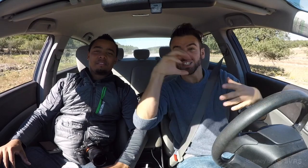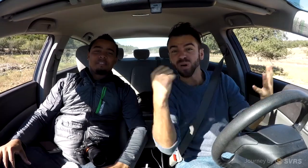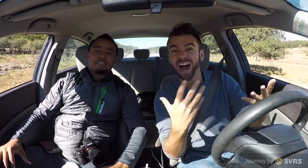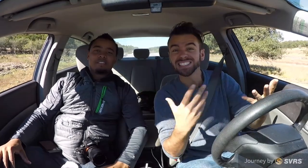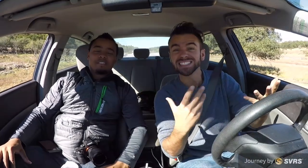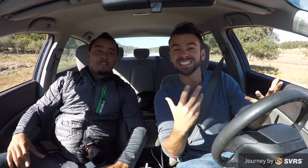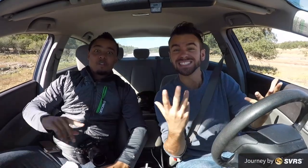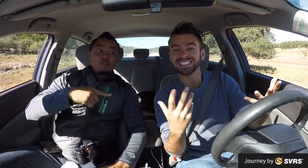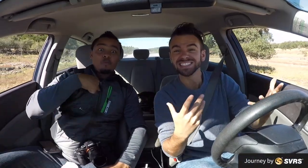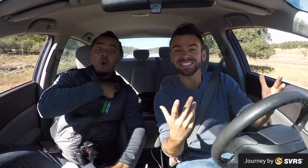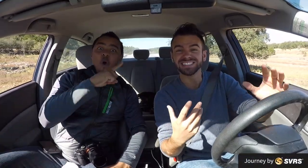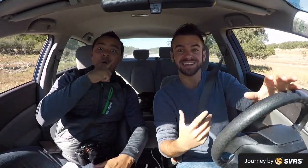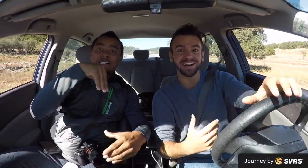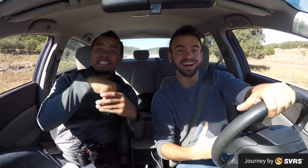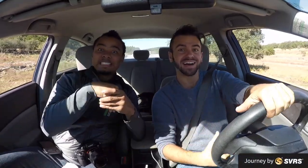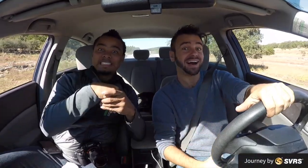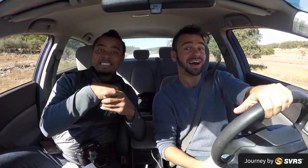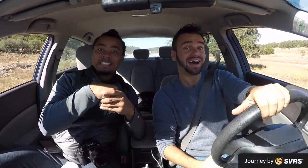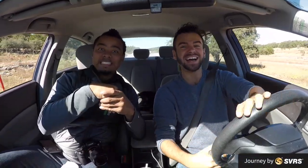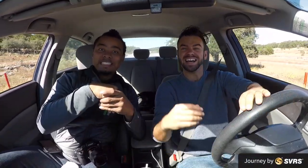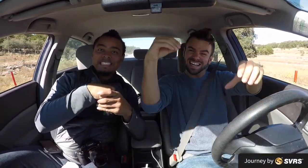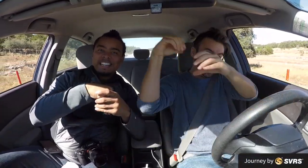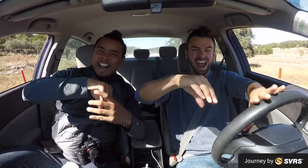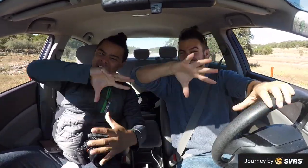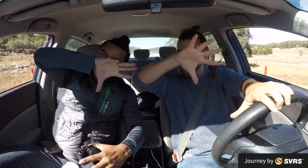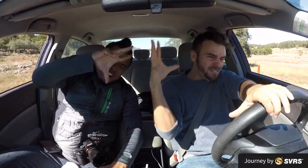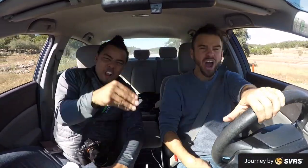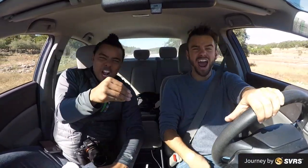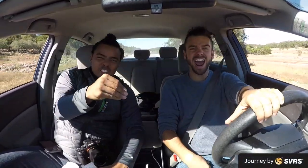Guess what?!? We are in.... Africa!!